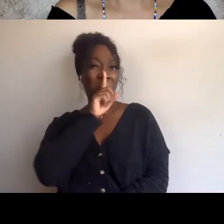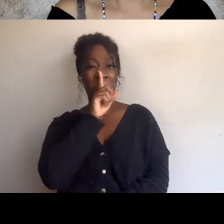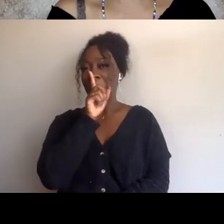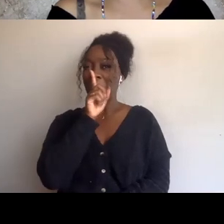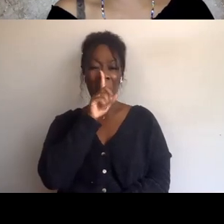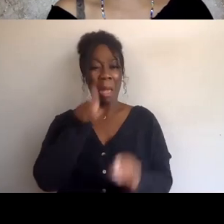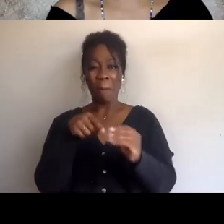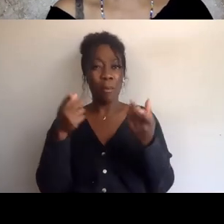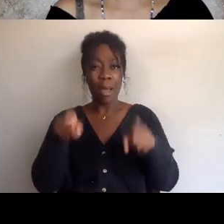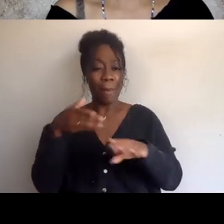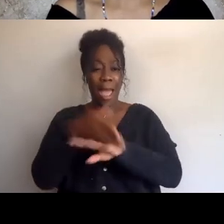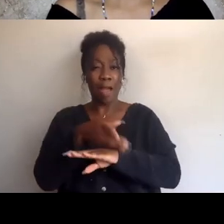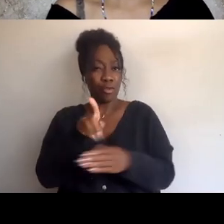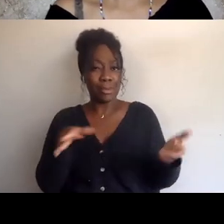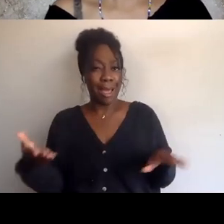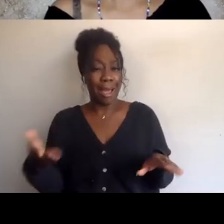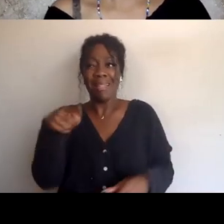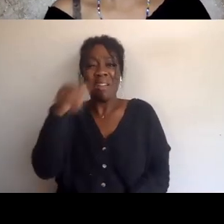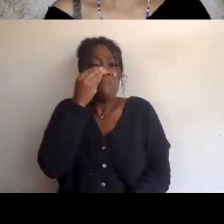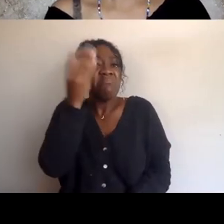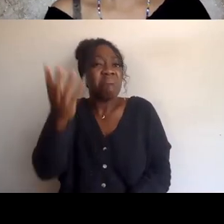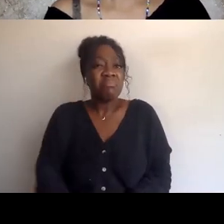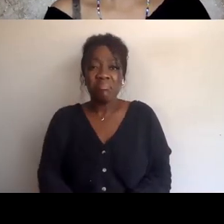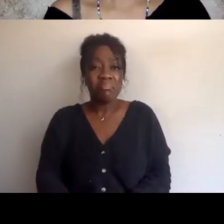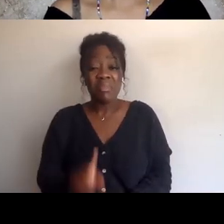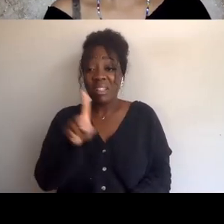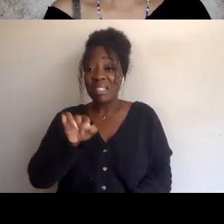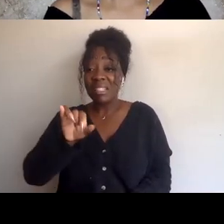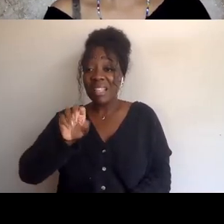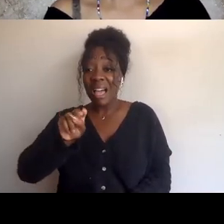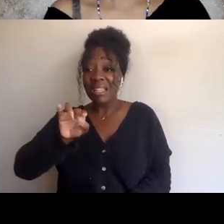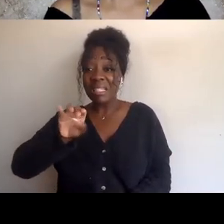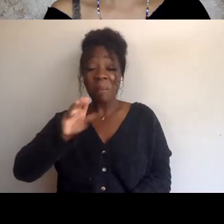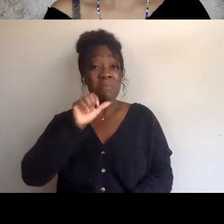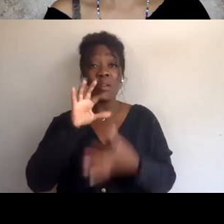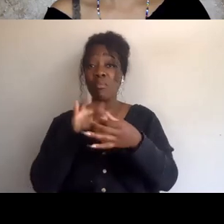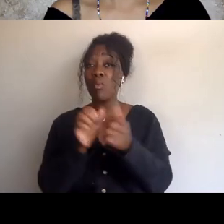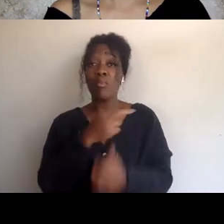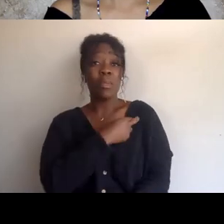Thus Zionism has nothing to do with religion at all, and one should not make the confusion here.